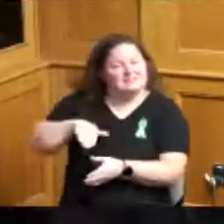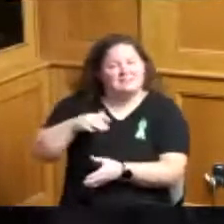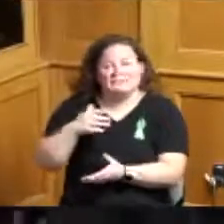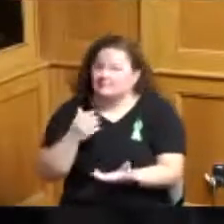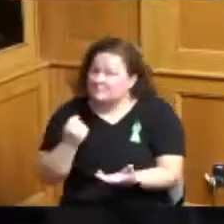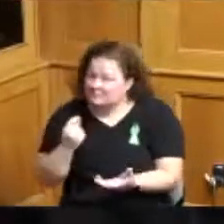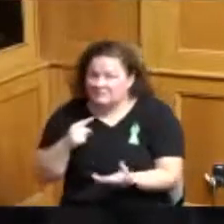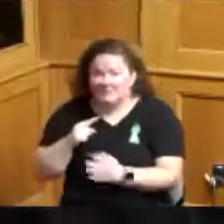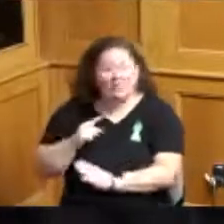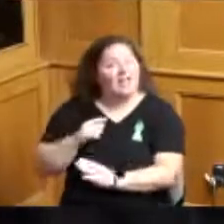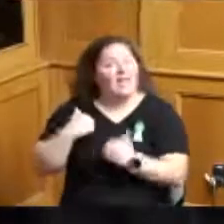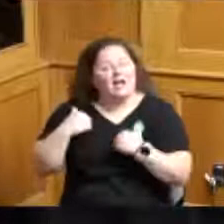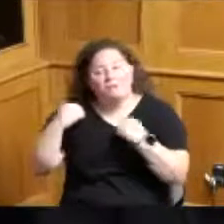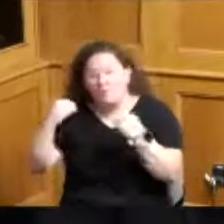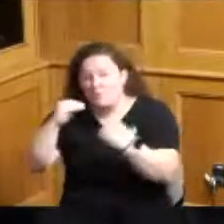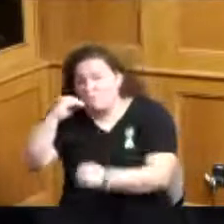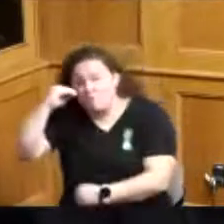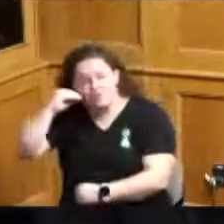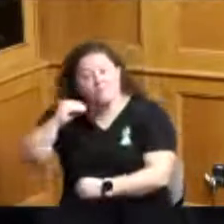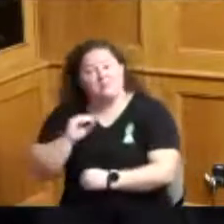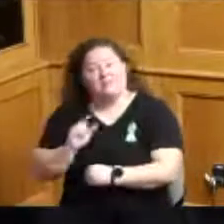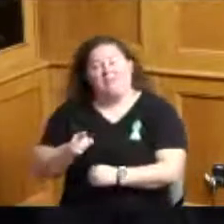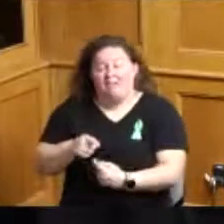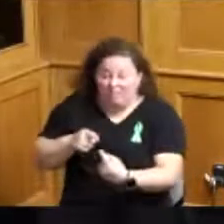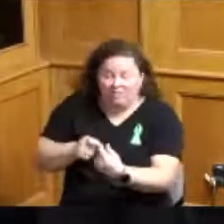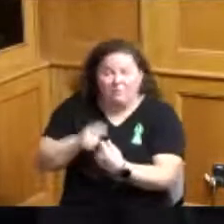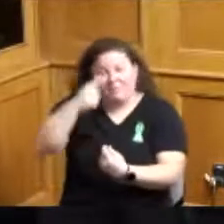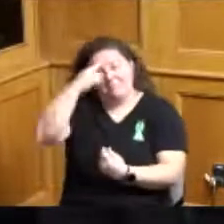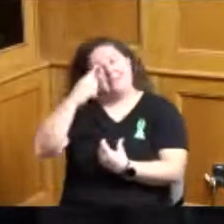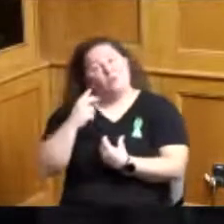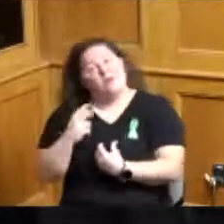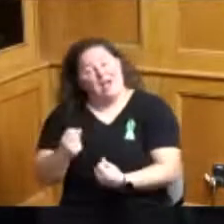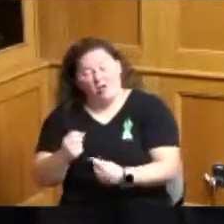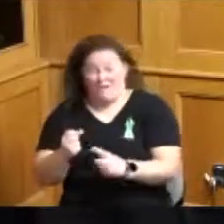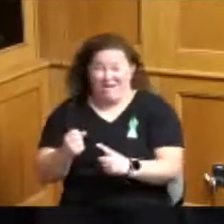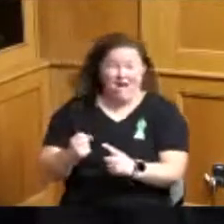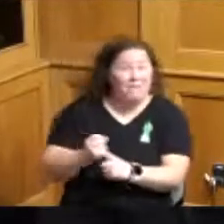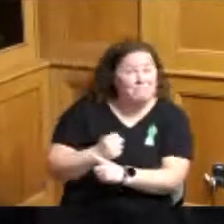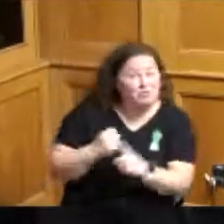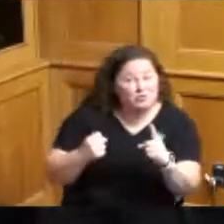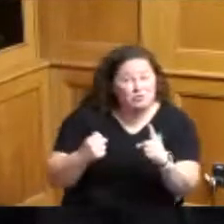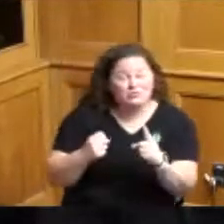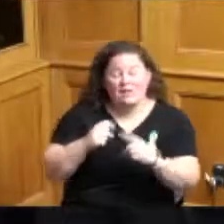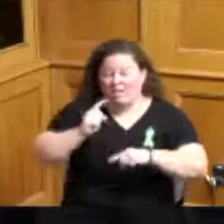they deal with mental health issues as they deal with abuse and they deal with other stigmas in the